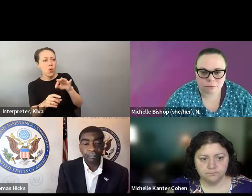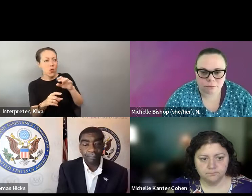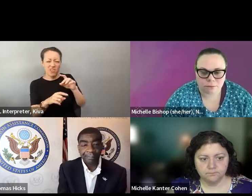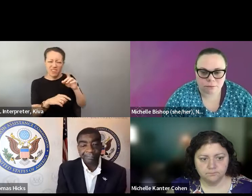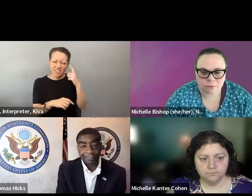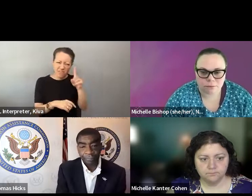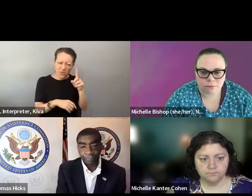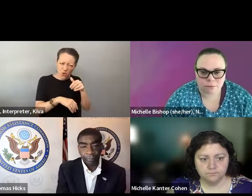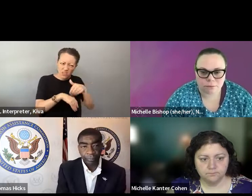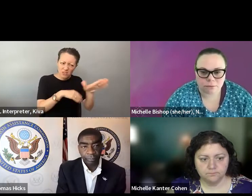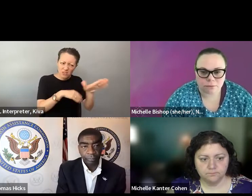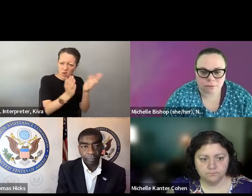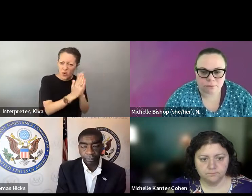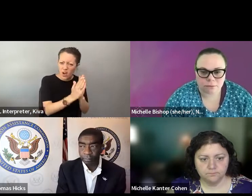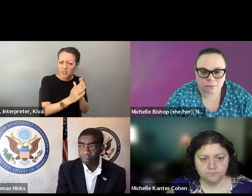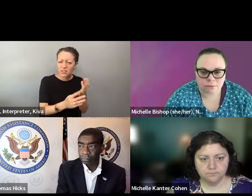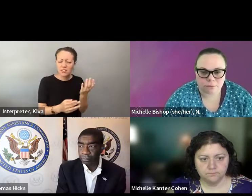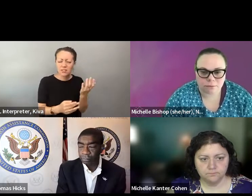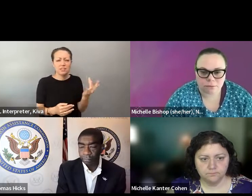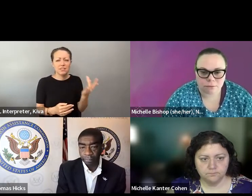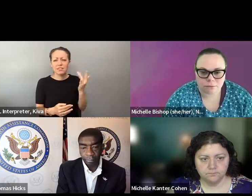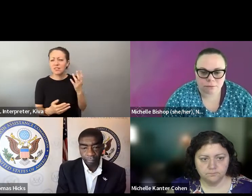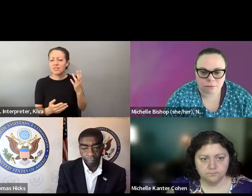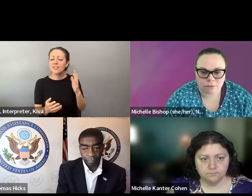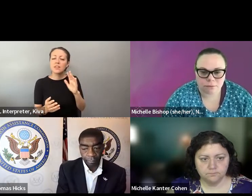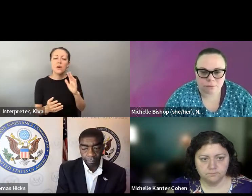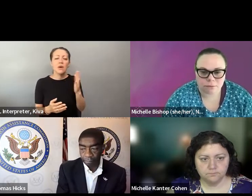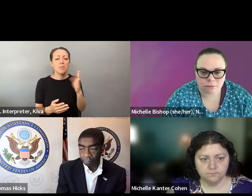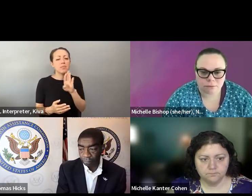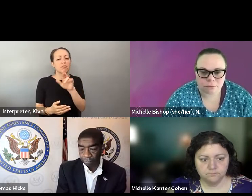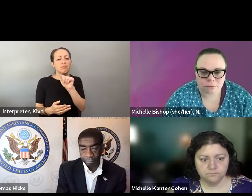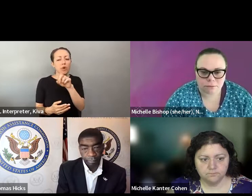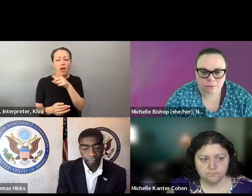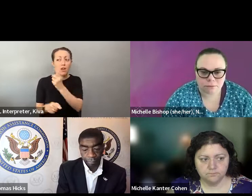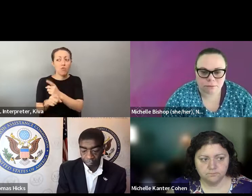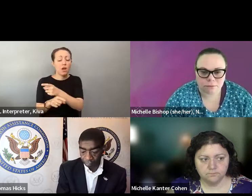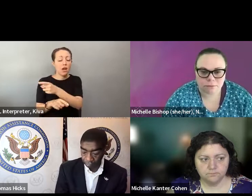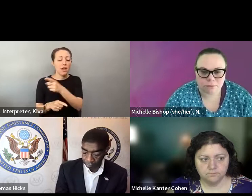If you don't have an id suddenly, you don't have any access to vote by mail. have an ID, suddenly you don't have any access to vote by If you don't have those right id numbers first, Brad said. mail if you don't have the right ID numbers. Or as